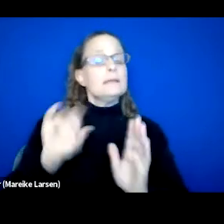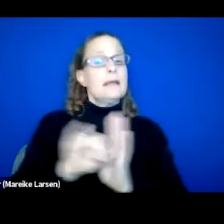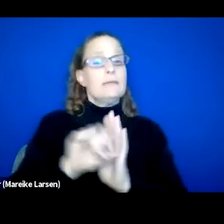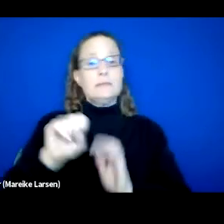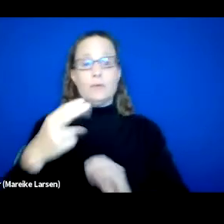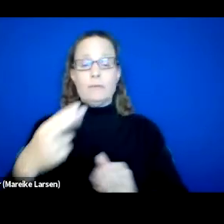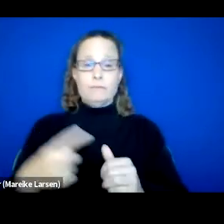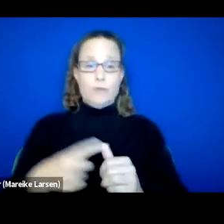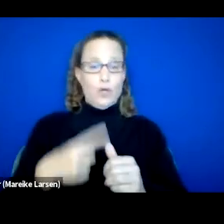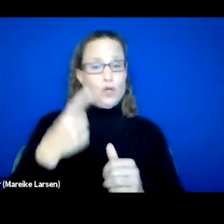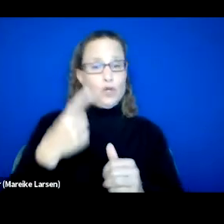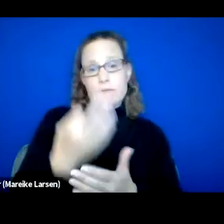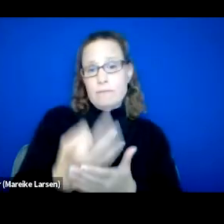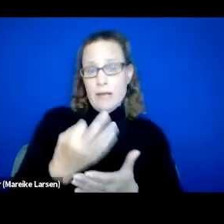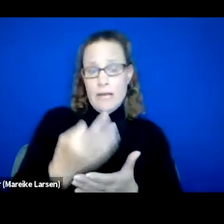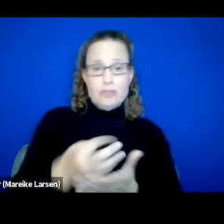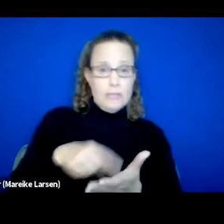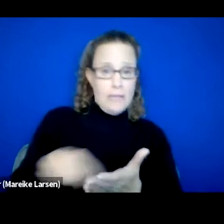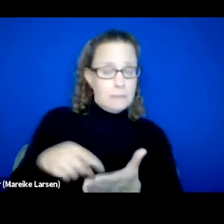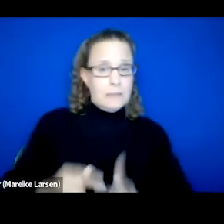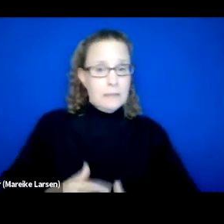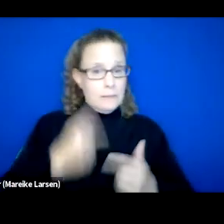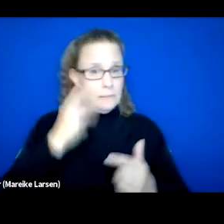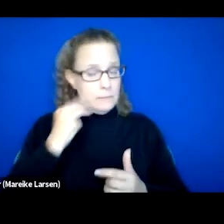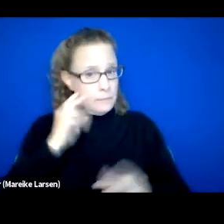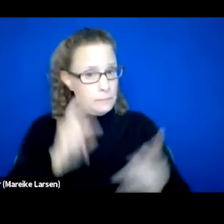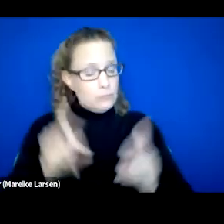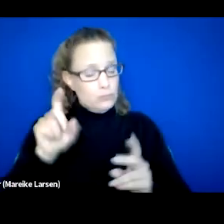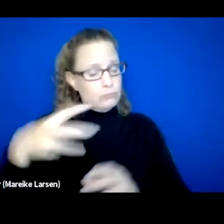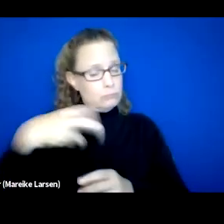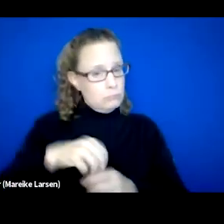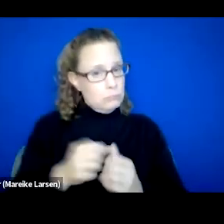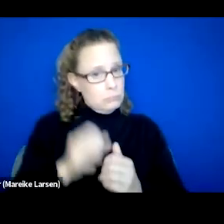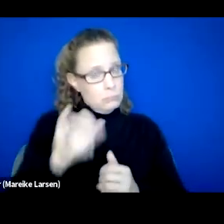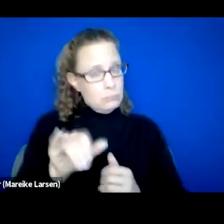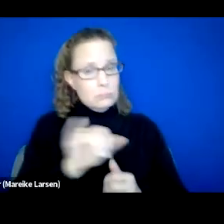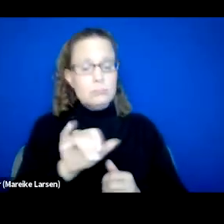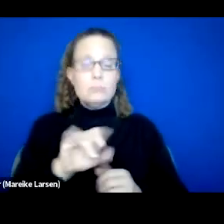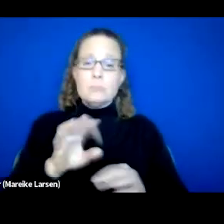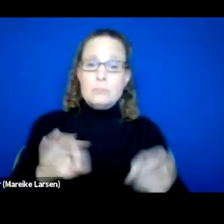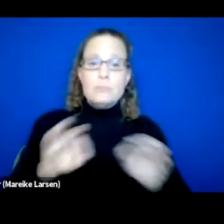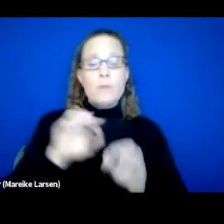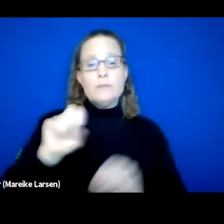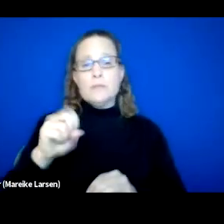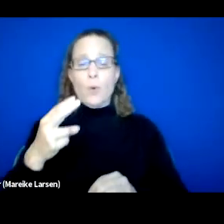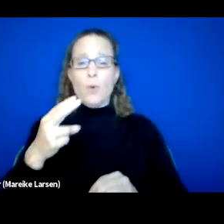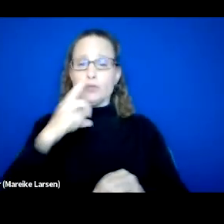financially compensated, lived X folks as well. And it's important for these stakeholders to share a mutual understanding of the goals